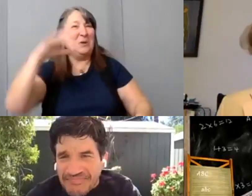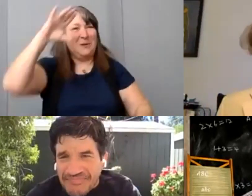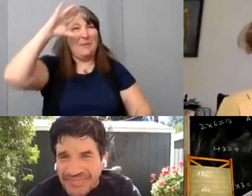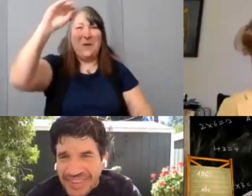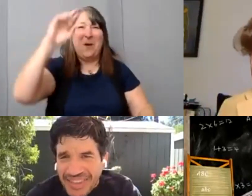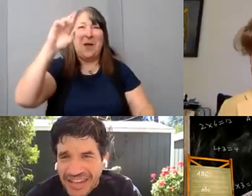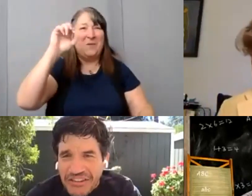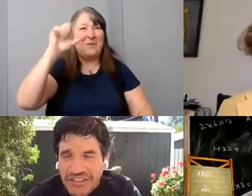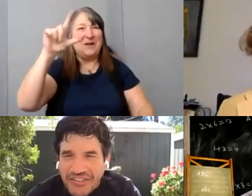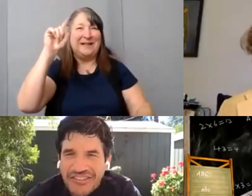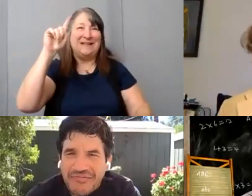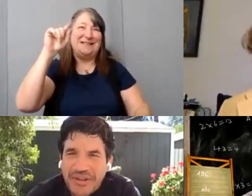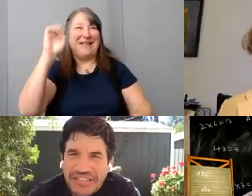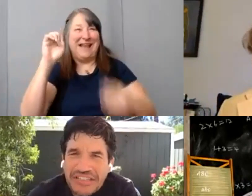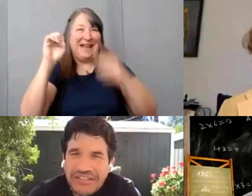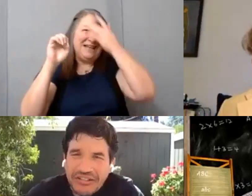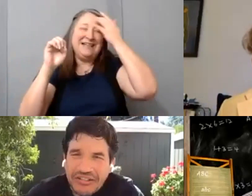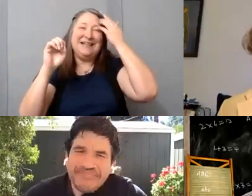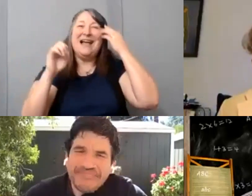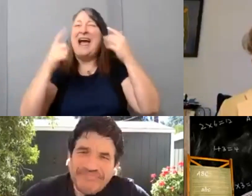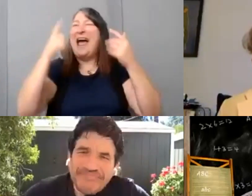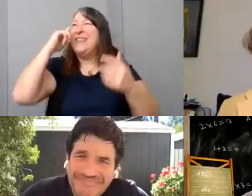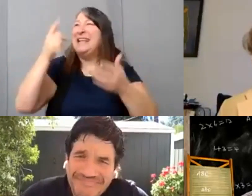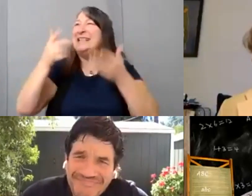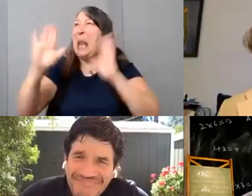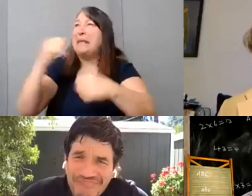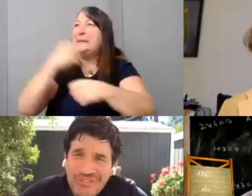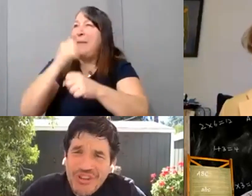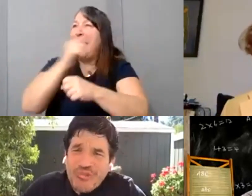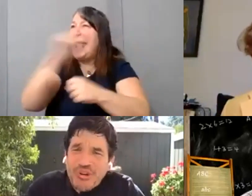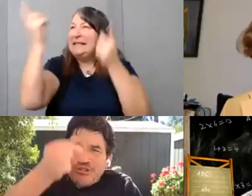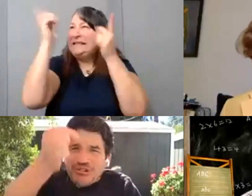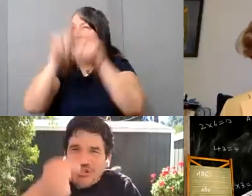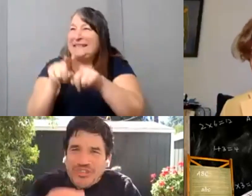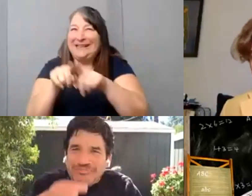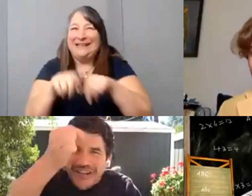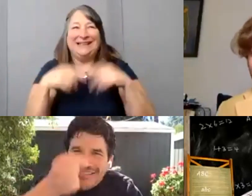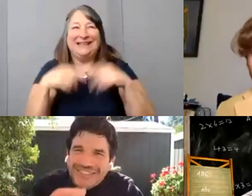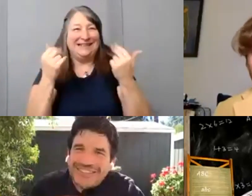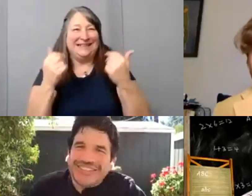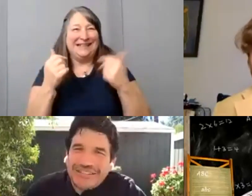[Mark] I think it’s Let’s Make a Deal. [Danny] Oh right, Let’s Make a Deal [Mark] Get one of those little thin mics. Yeah.